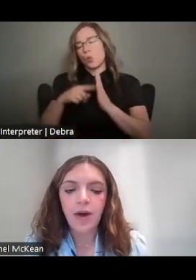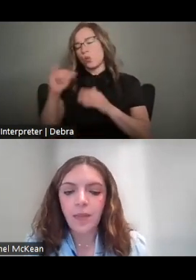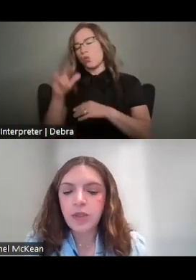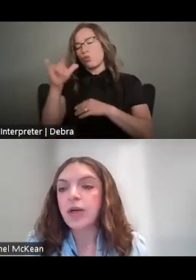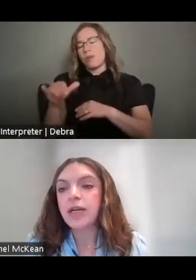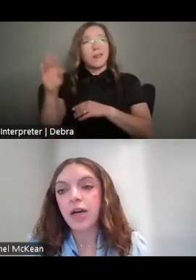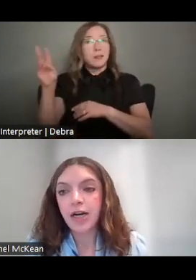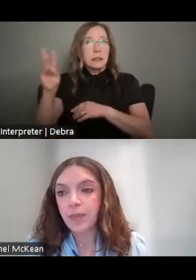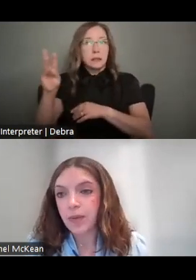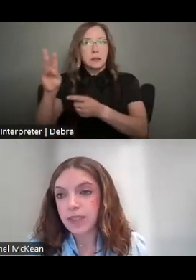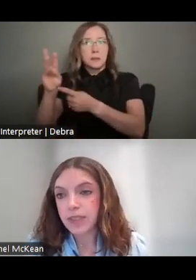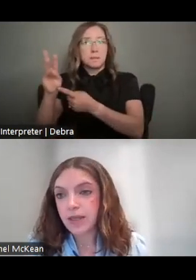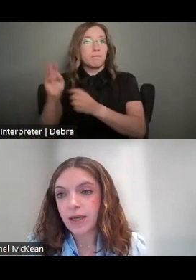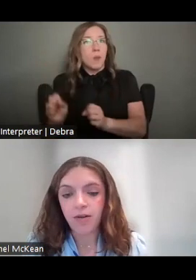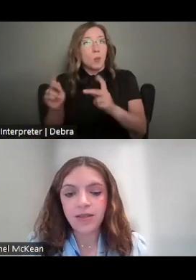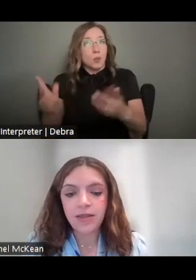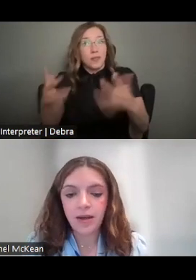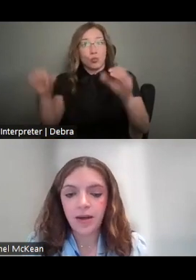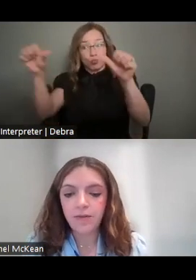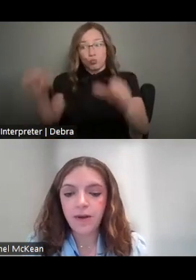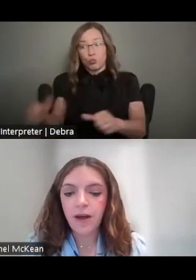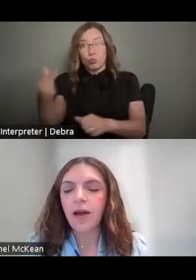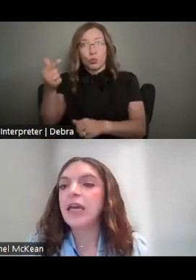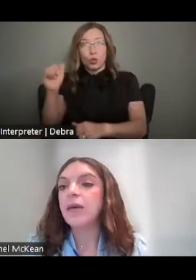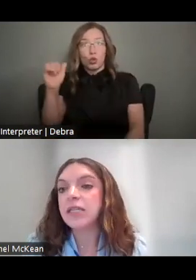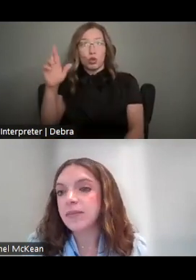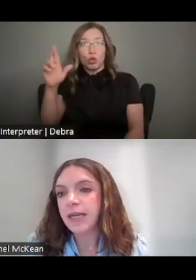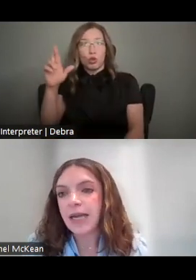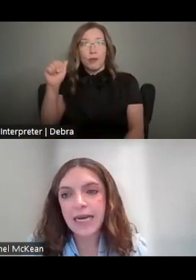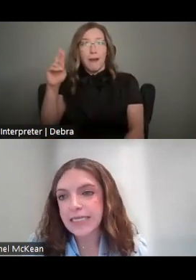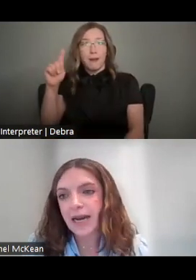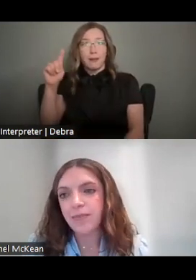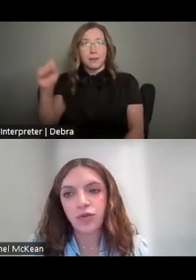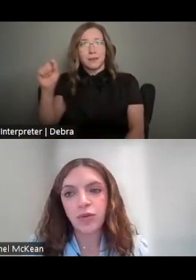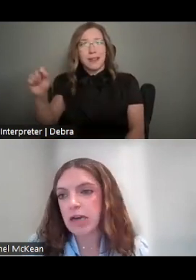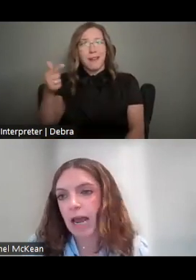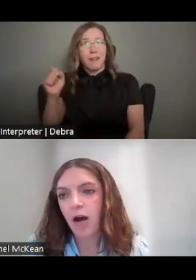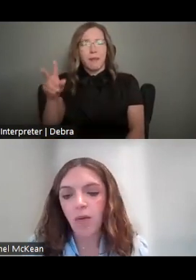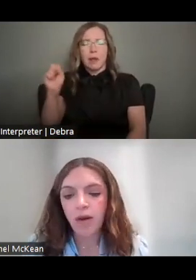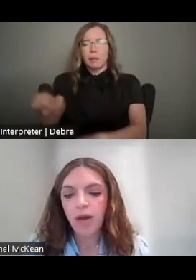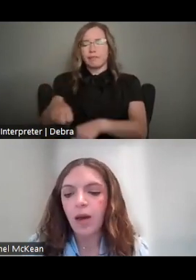THE OPPORTUNITY IS ALREADY POSTED IN GRANTS.GOV AND CAN BE SUBMITTED ANYTIME BETWEEN NOW UP